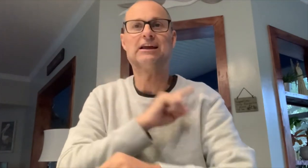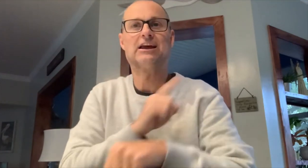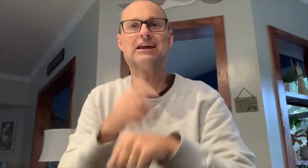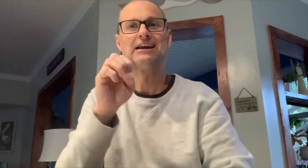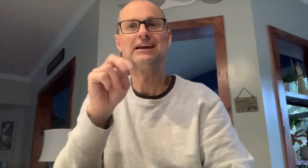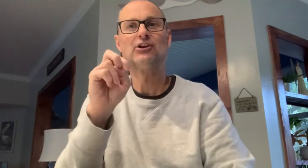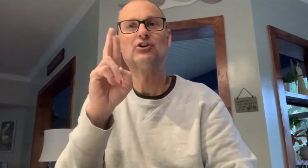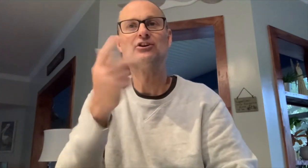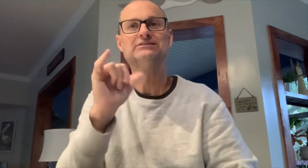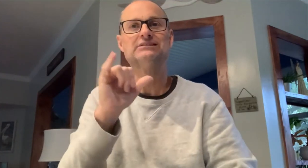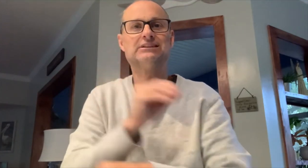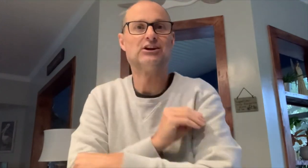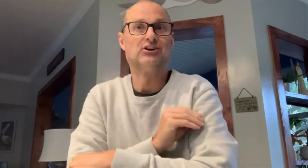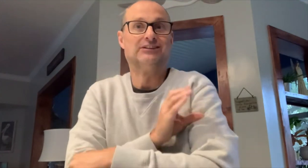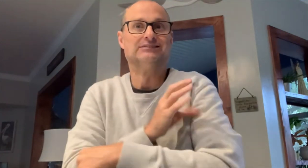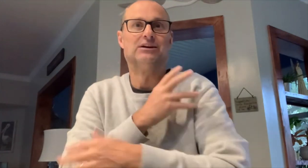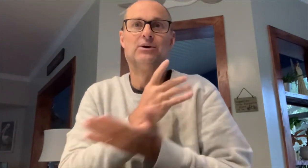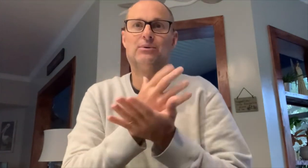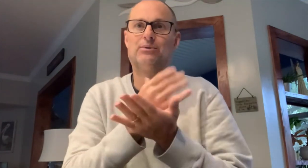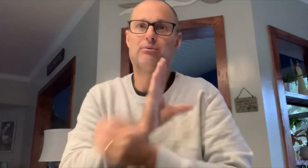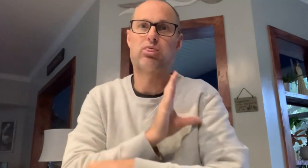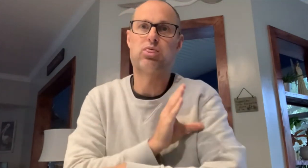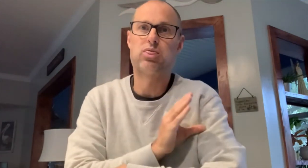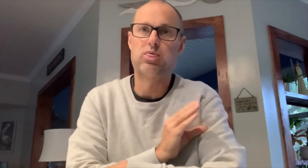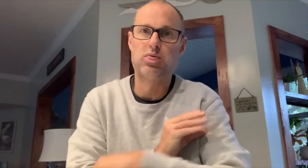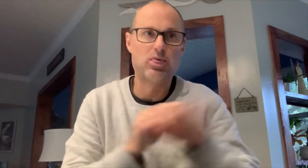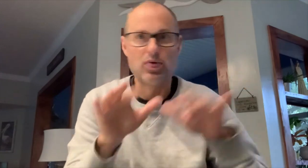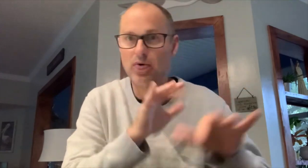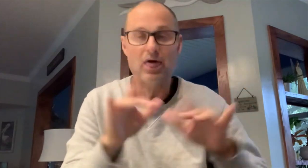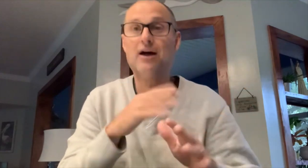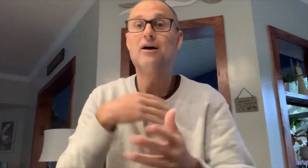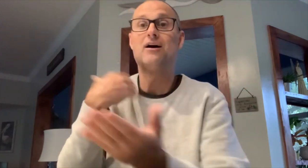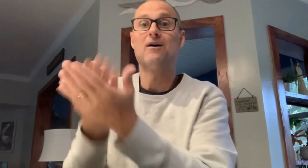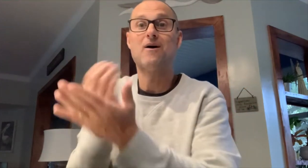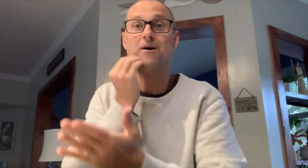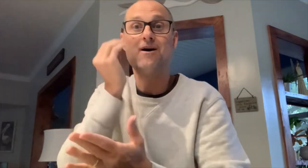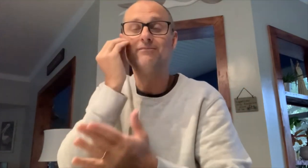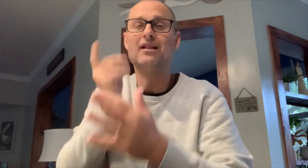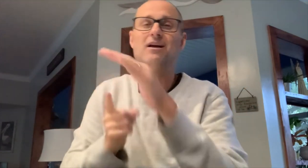bustle that I found my energy was rapidly depleted.